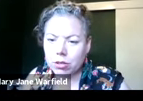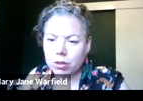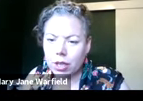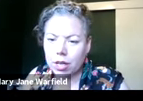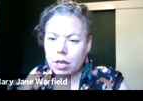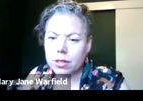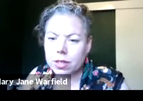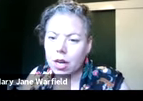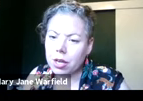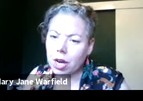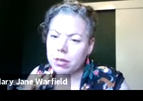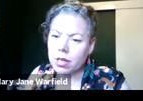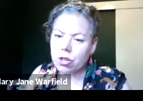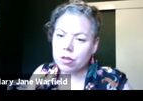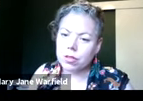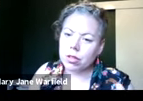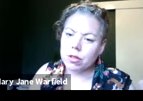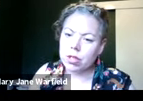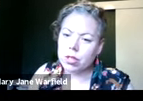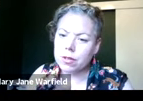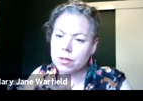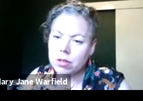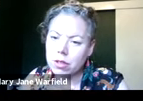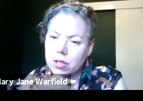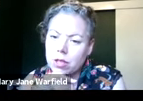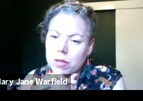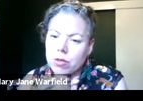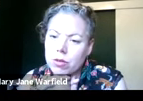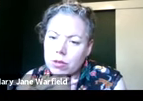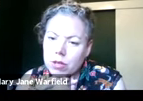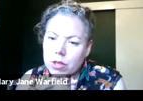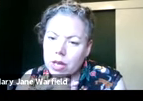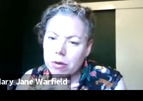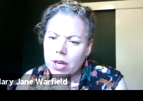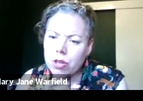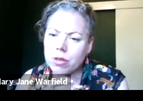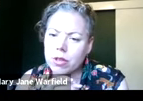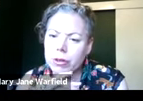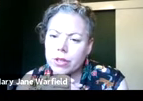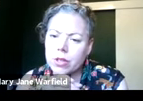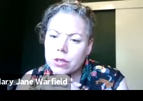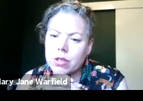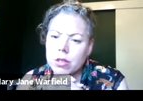changed? What program did you create at the start and how has that shifted over the years terms of your collaboration with committee? >>